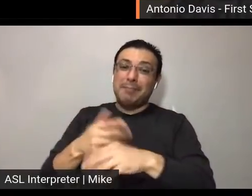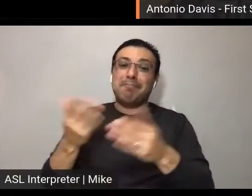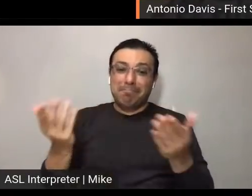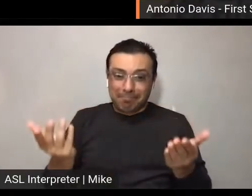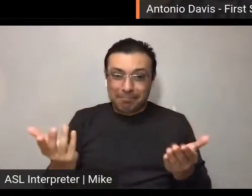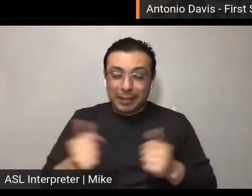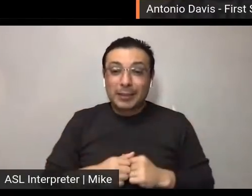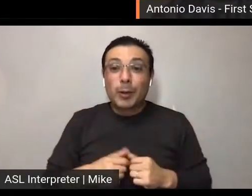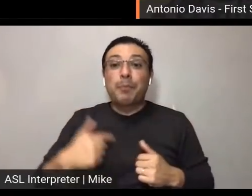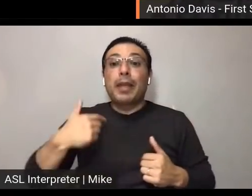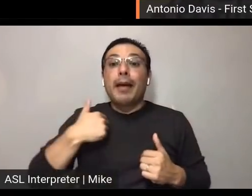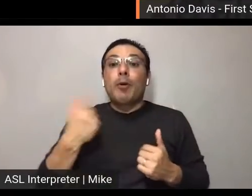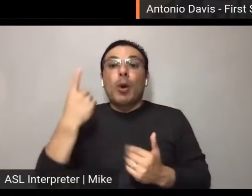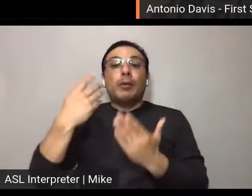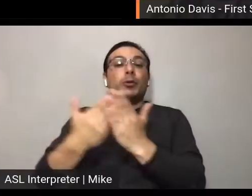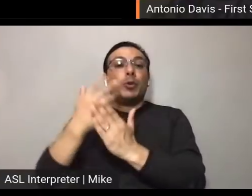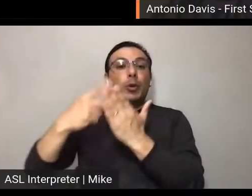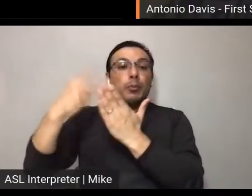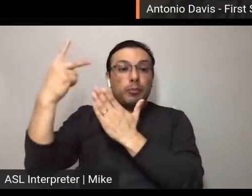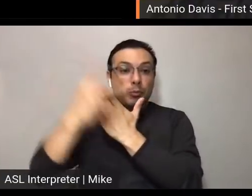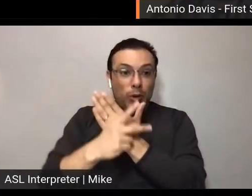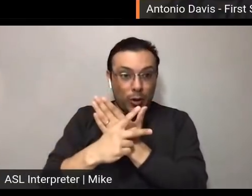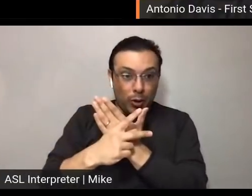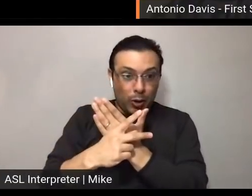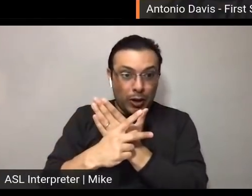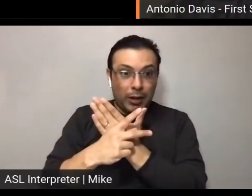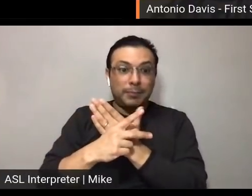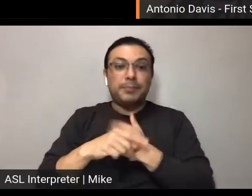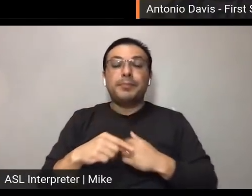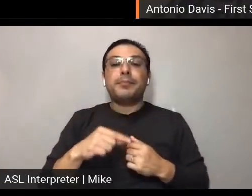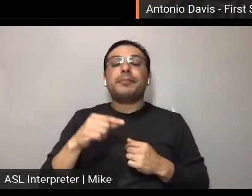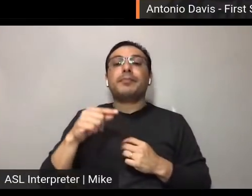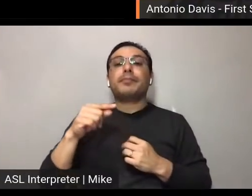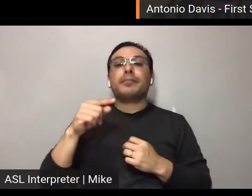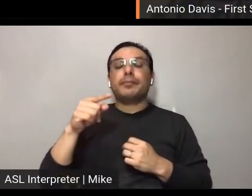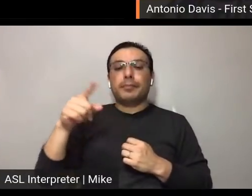Theater Academy. Unlike past years, where funds were raised in an in person